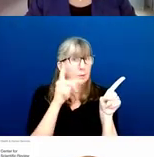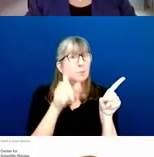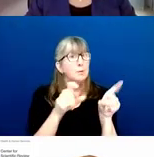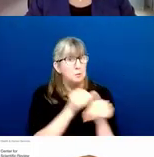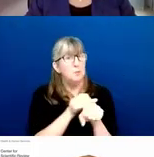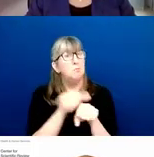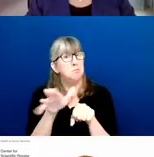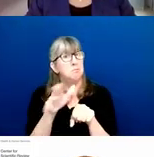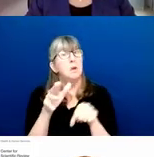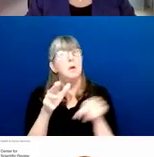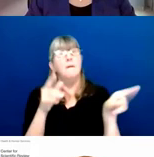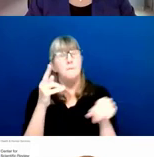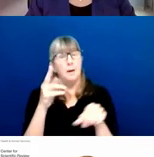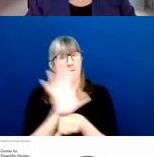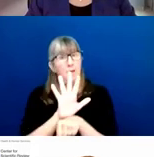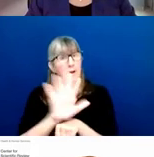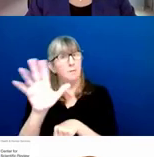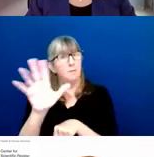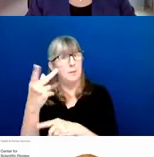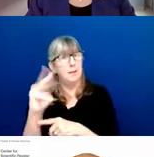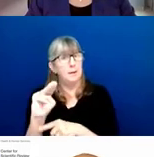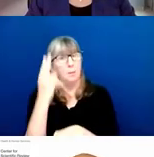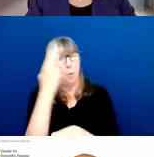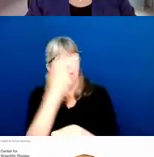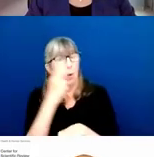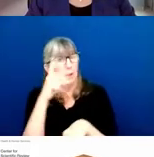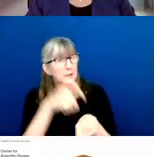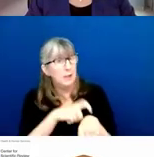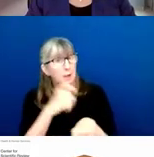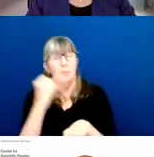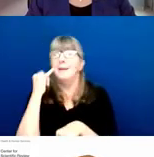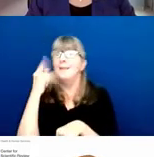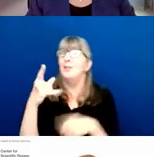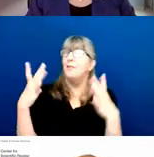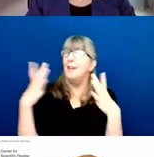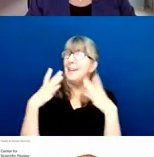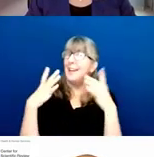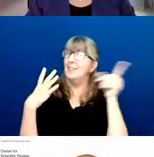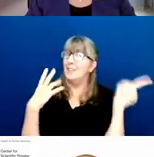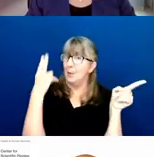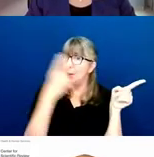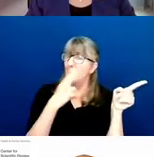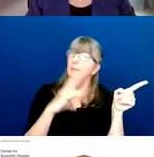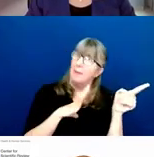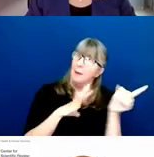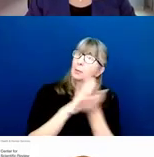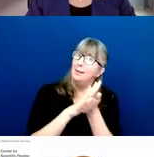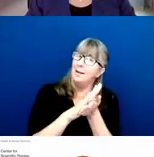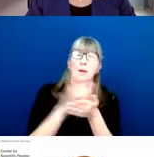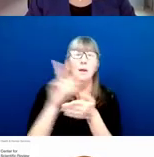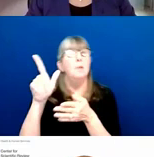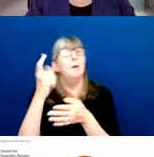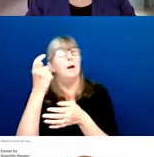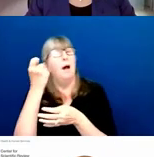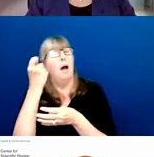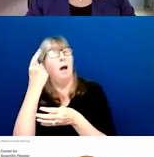Hawaii time. If, however, you're on vacation in Hawaii, which would be nice, but you actually in New York, it needs to come in at 5 p.m.